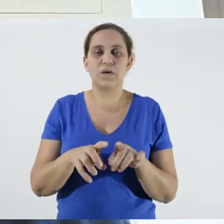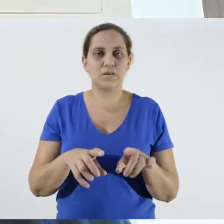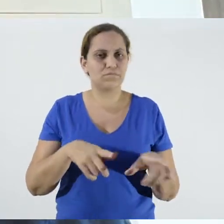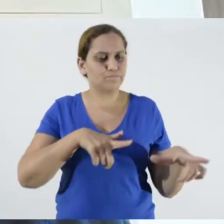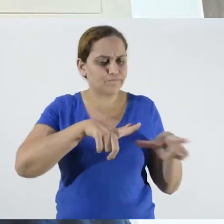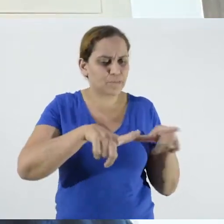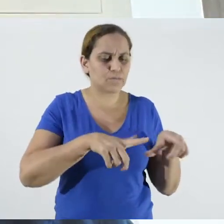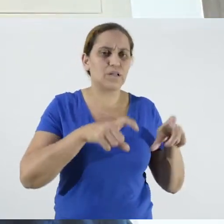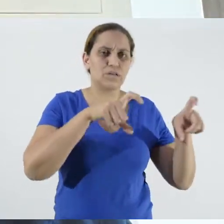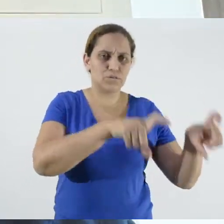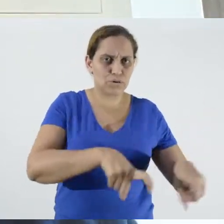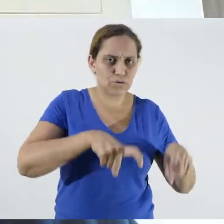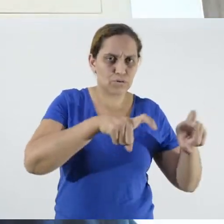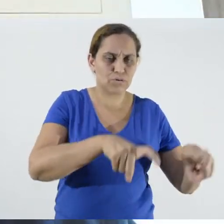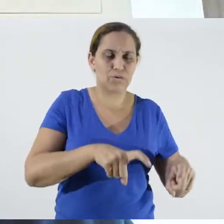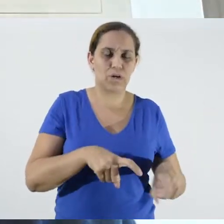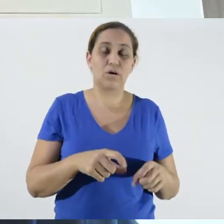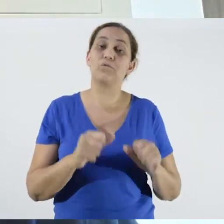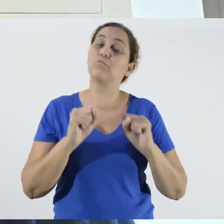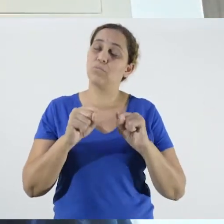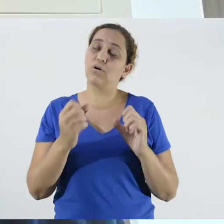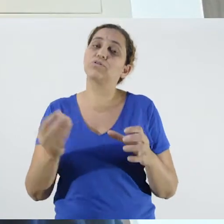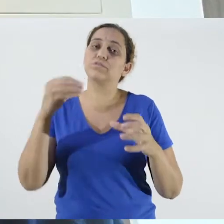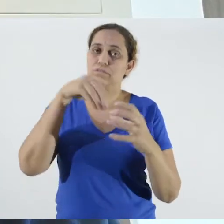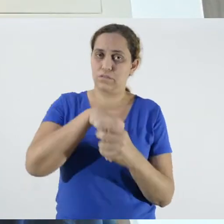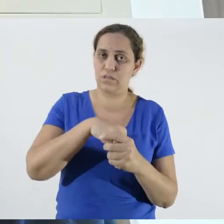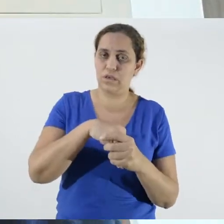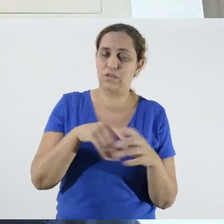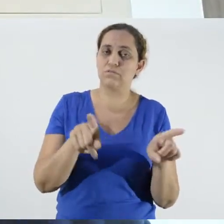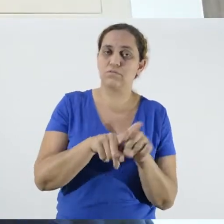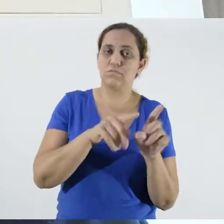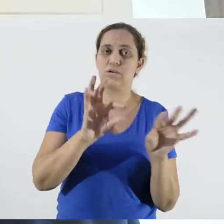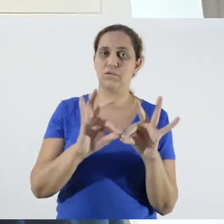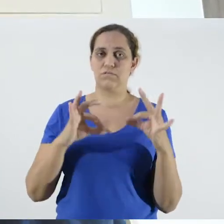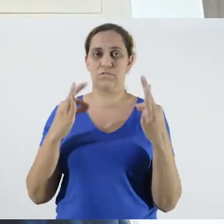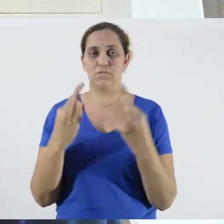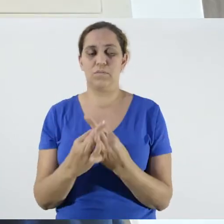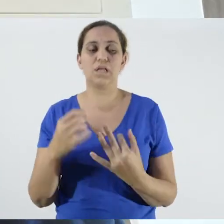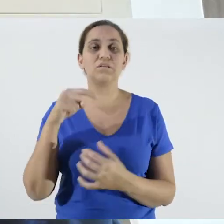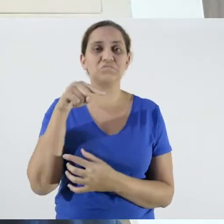and their family can read this material, that would be